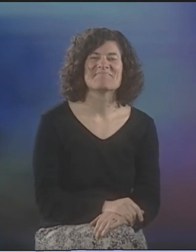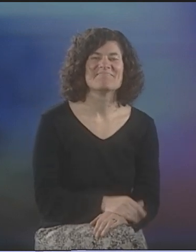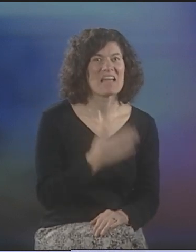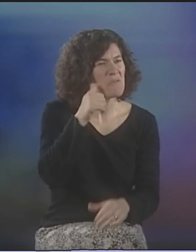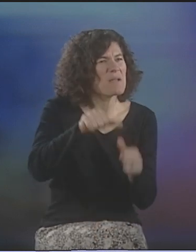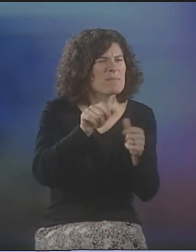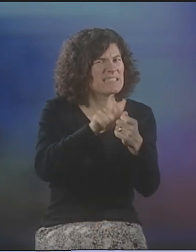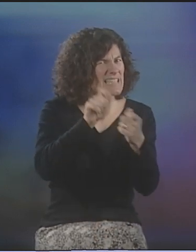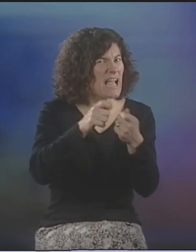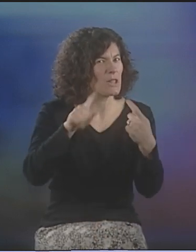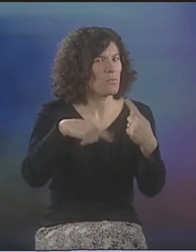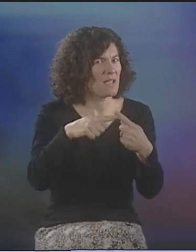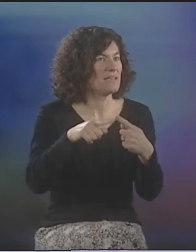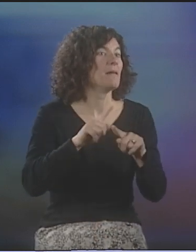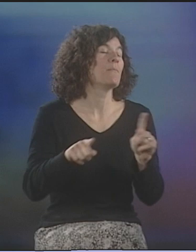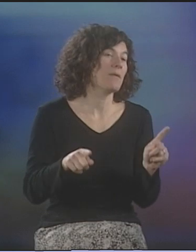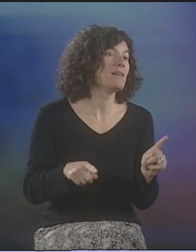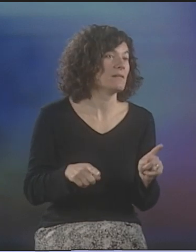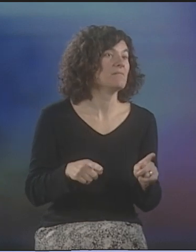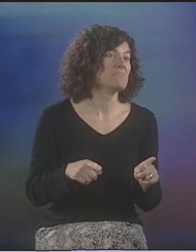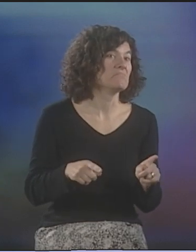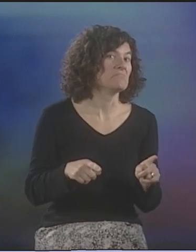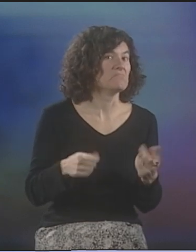BUT I CAN'T REMEMBER EXACTLY THE FIRST TIME THAT STARTED.